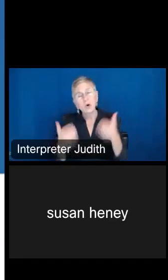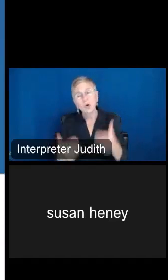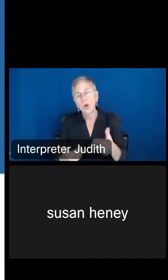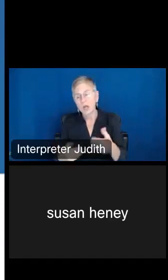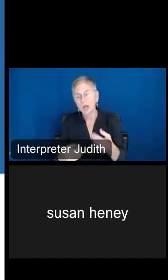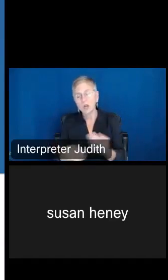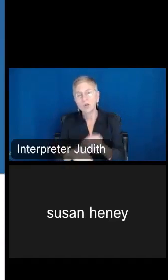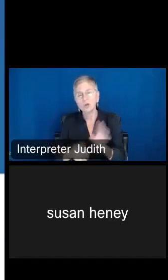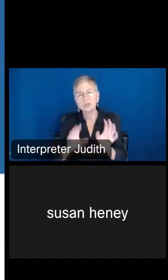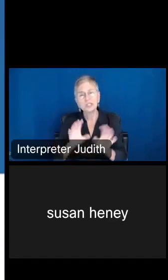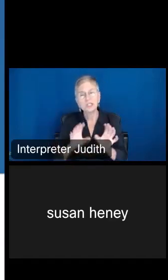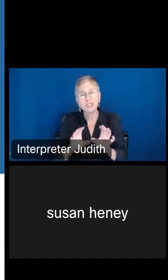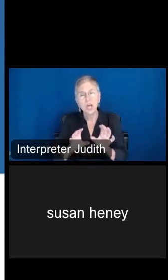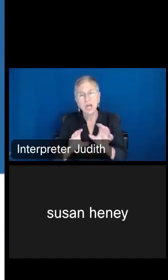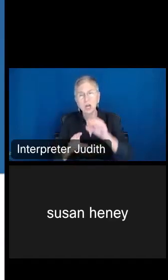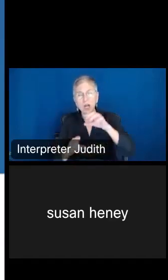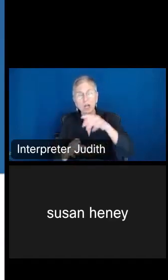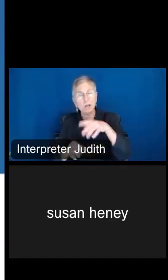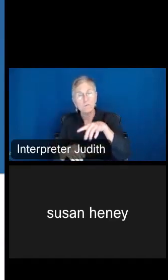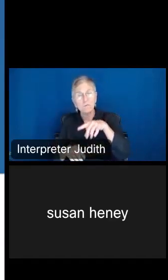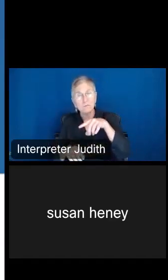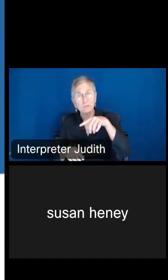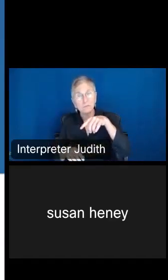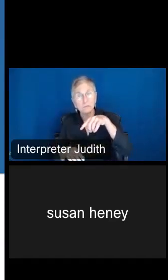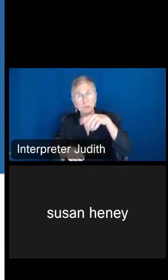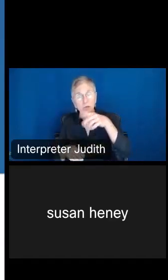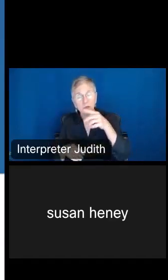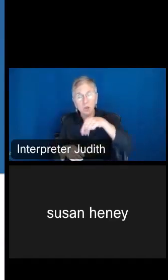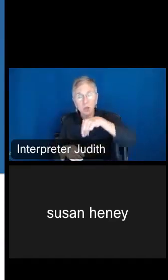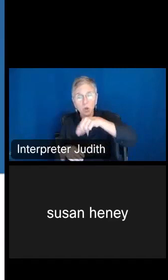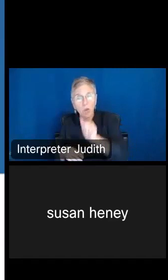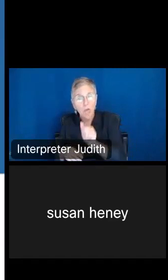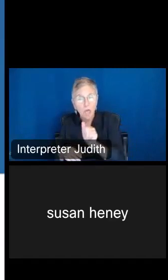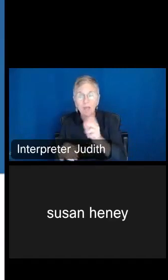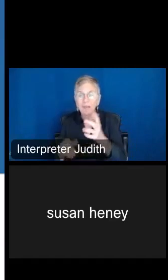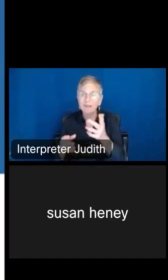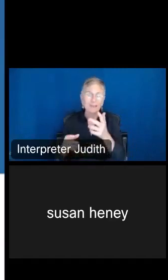the meantime, as well as sort of share any thoughts you have on this but I'll walk you